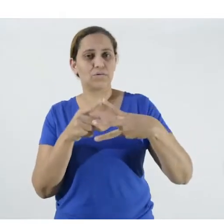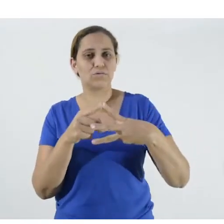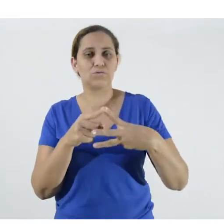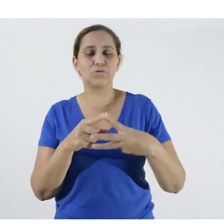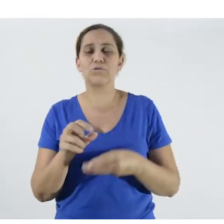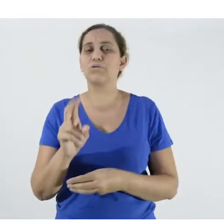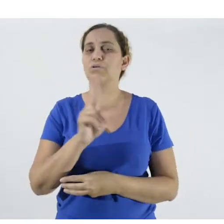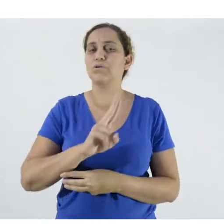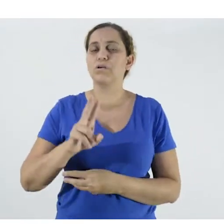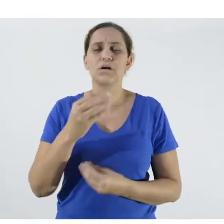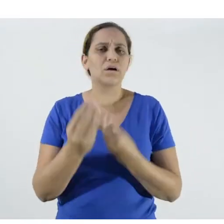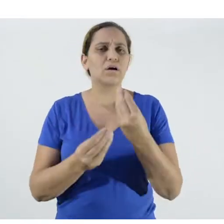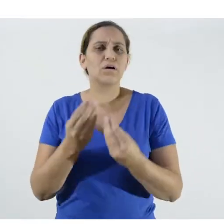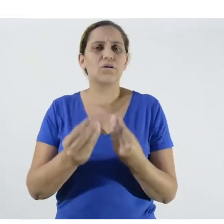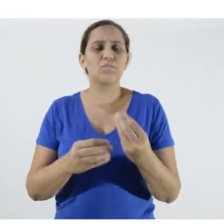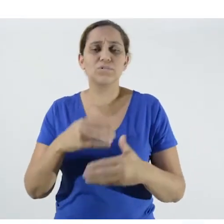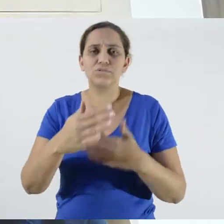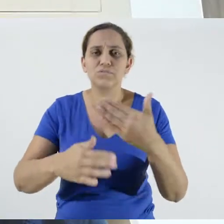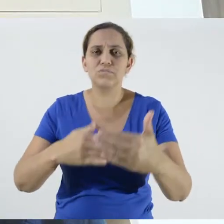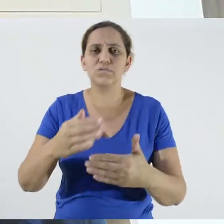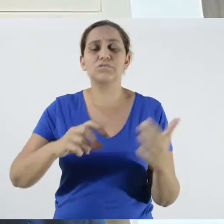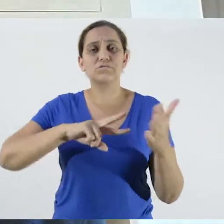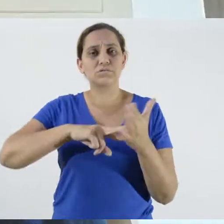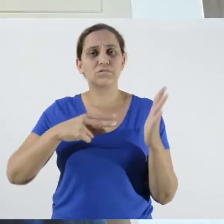about how this production of senses and meanings occurs in